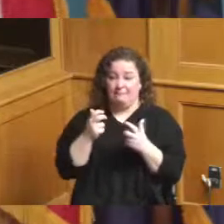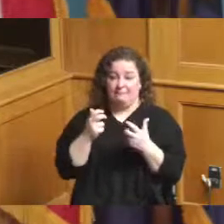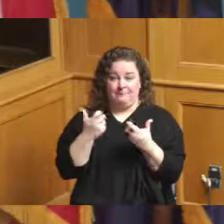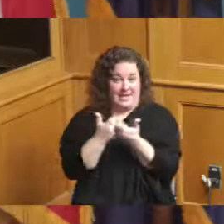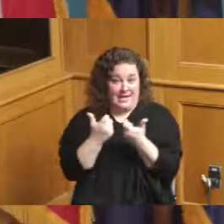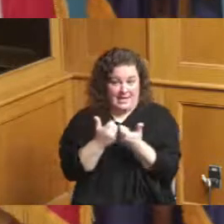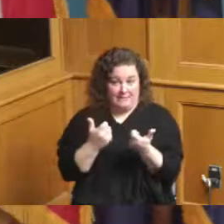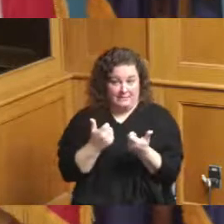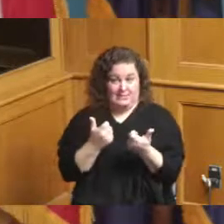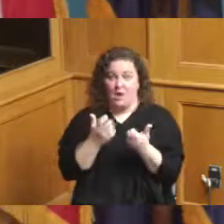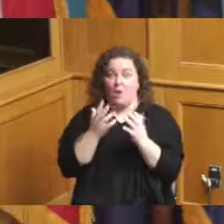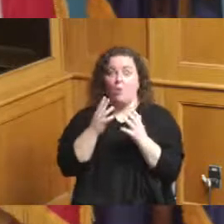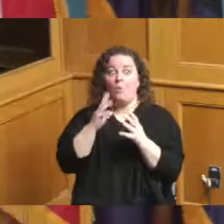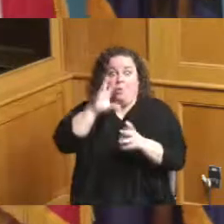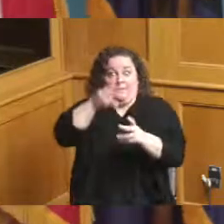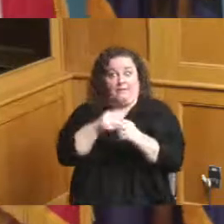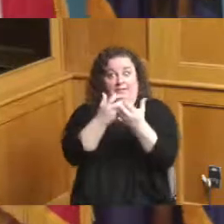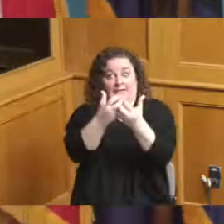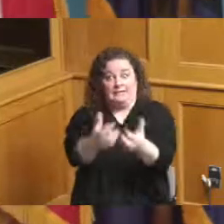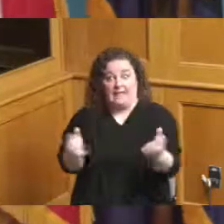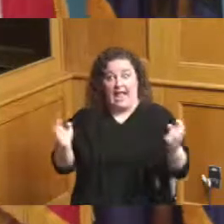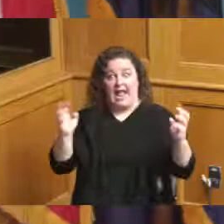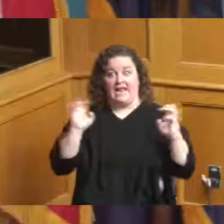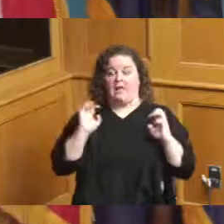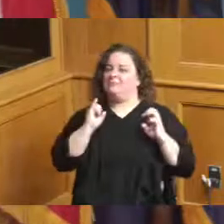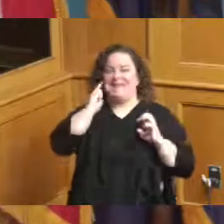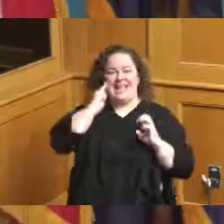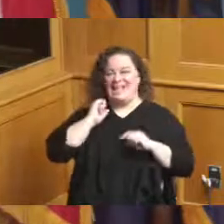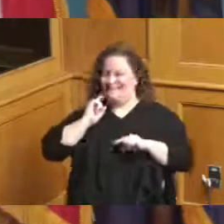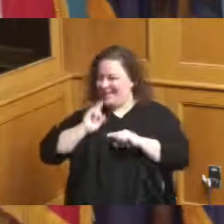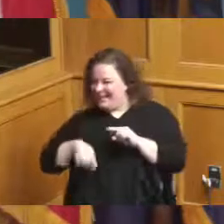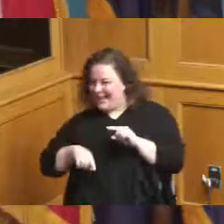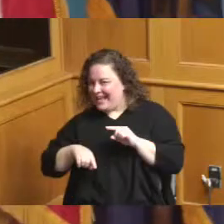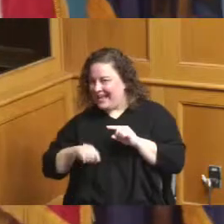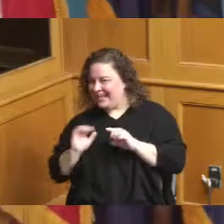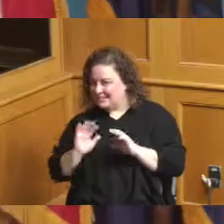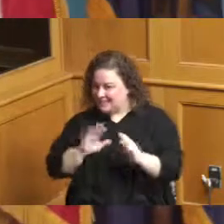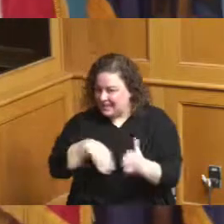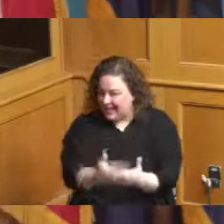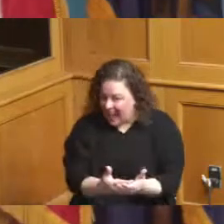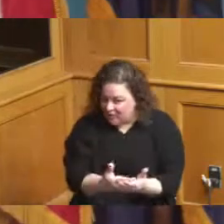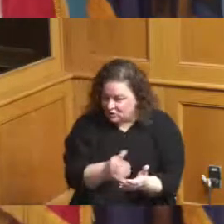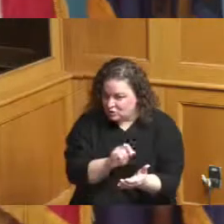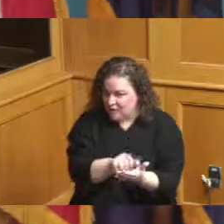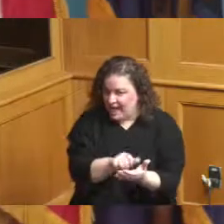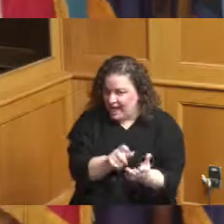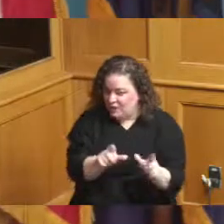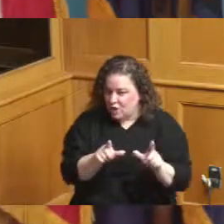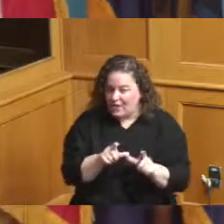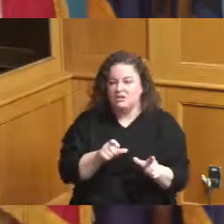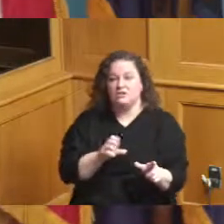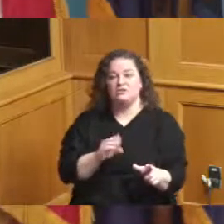stadiums if they can't make it to the location and I did present that I think it's a good thing